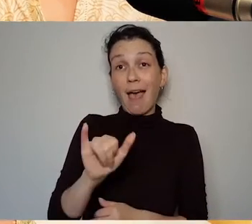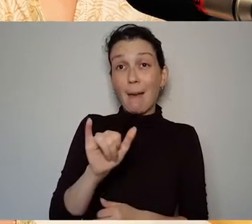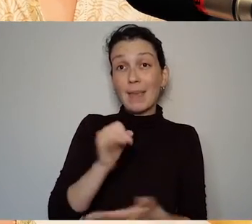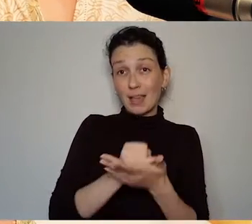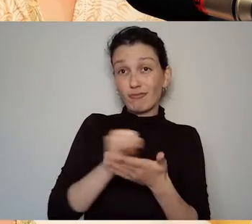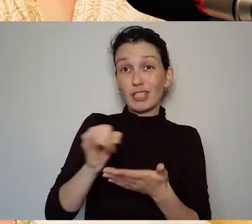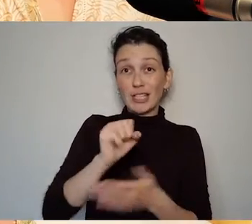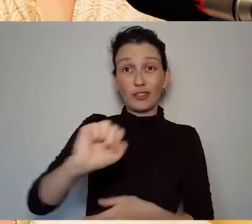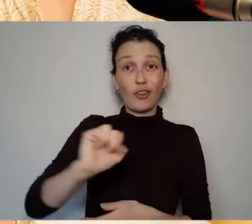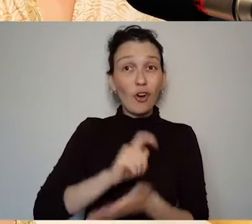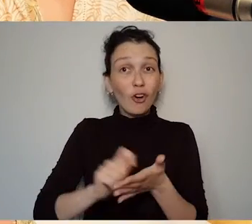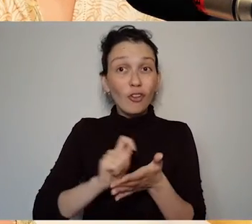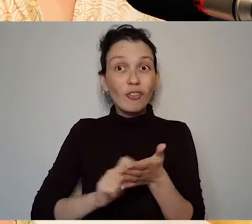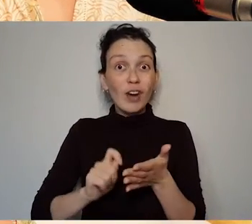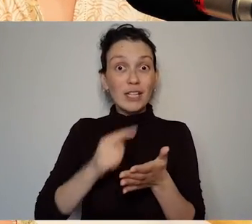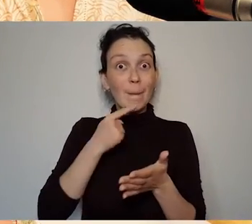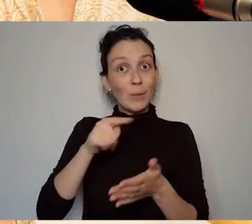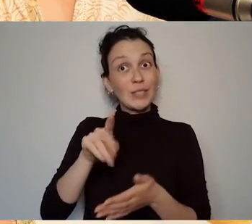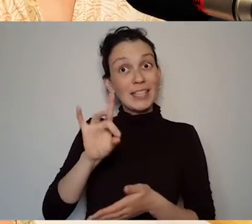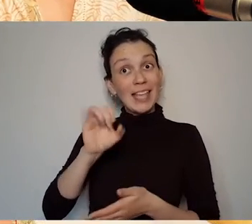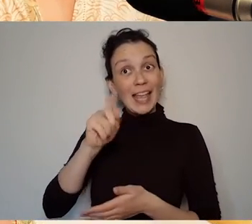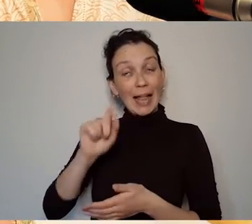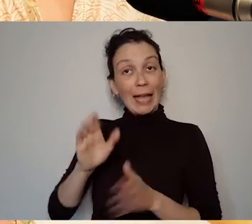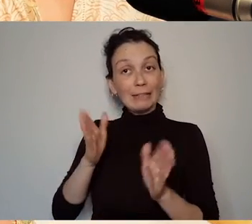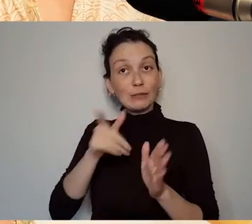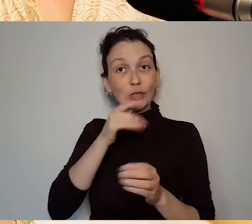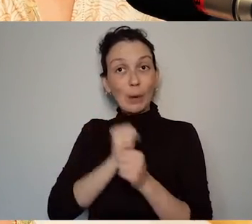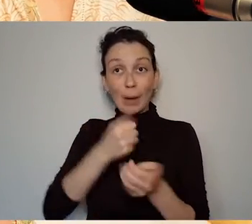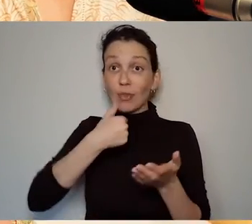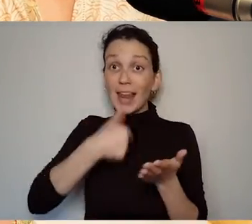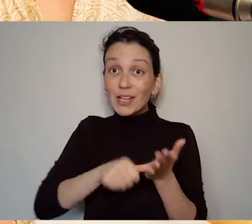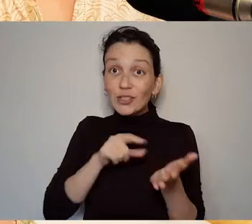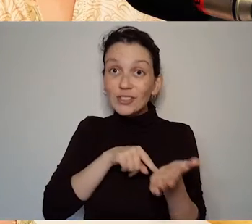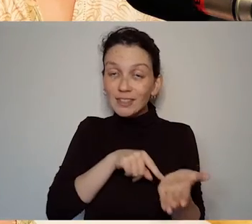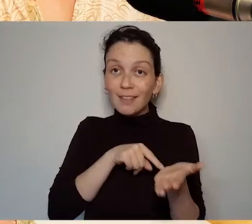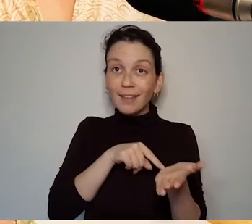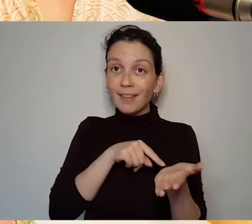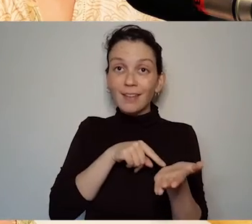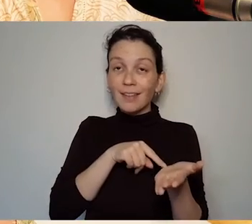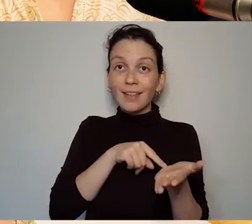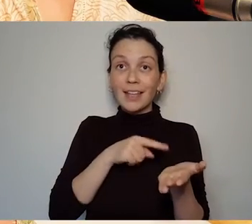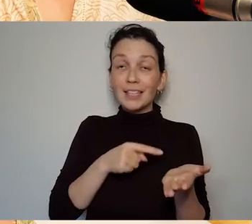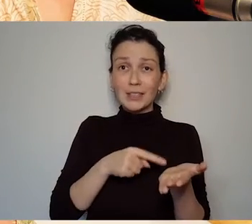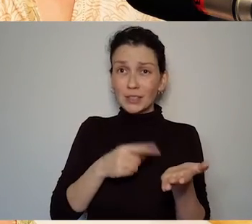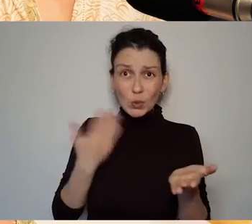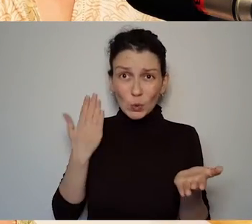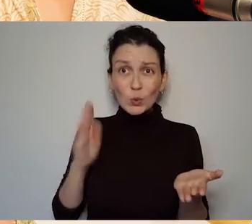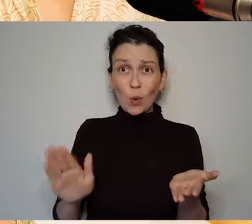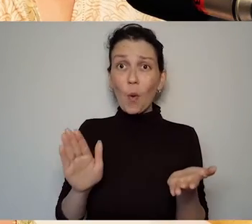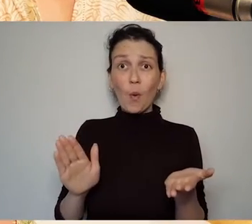spoke about the the letters she wrote to Cheasty, these reveal and and up these absolutely reveal a